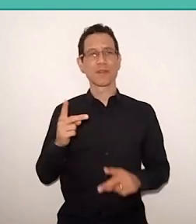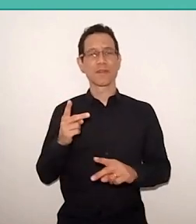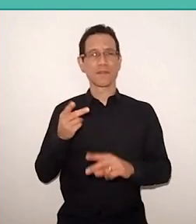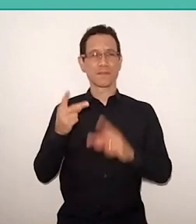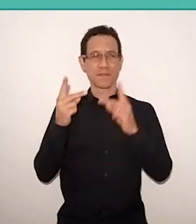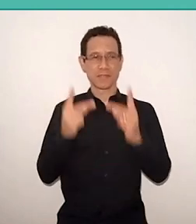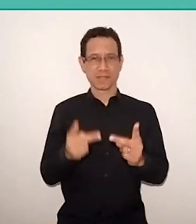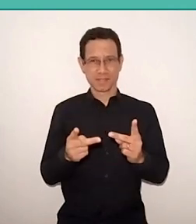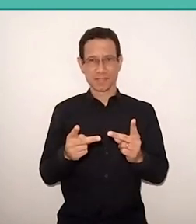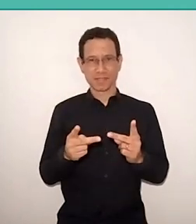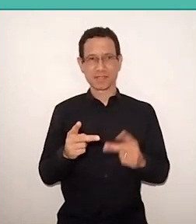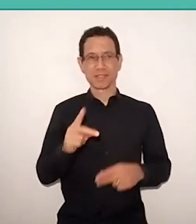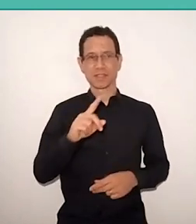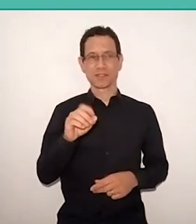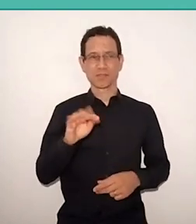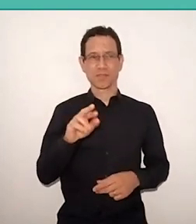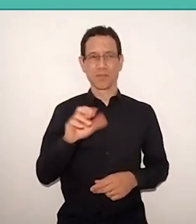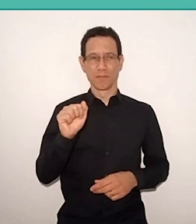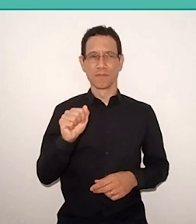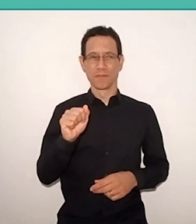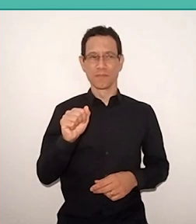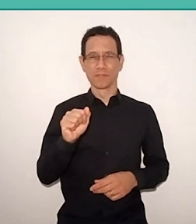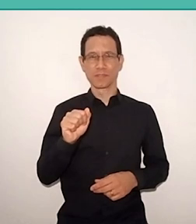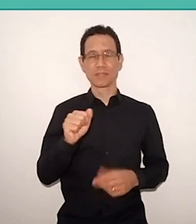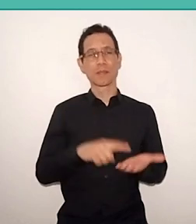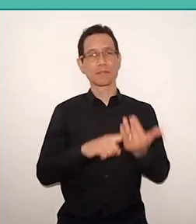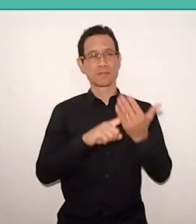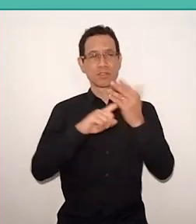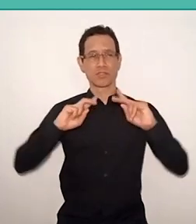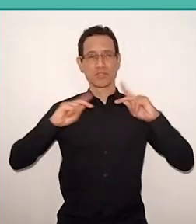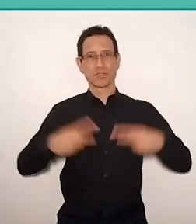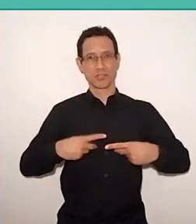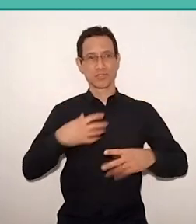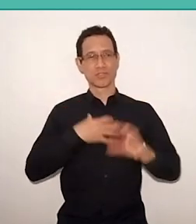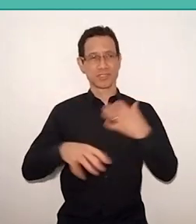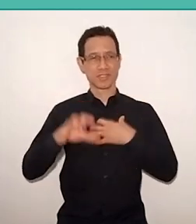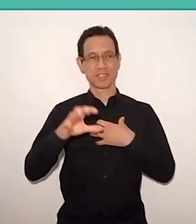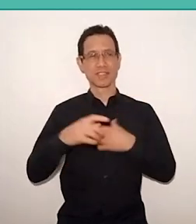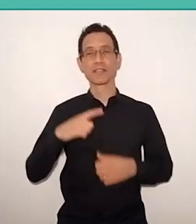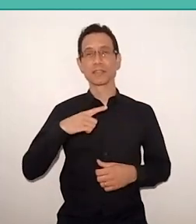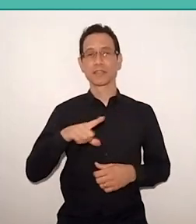Lusophone of Humanities and Technologies, at “Universidad de la República”, in Uruguay,